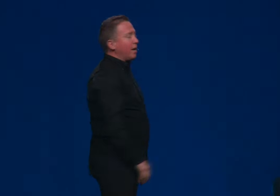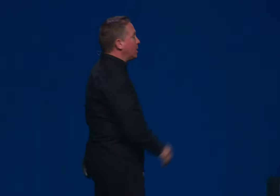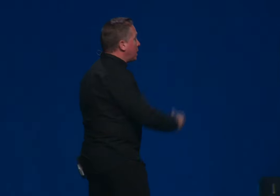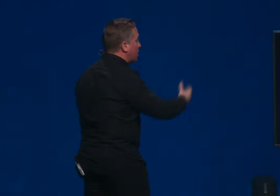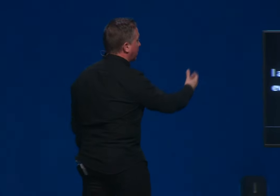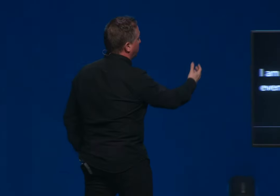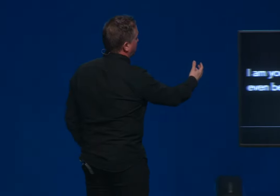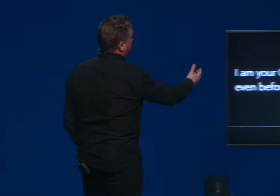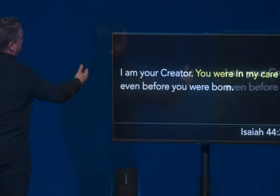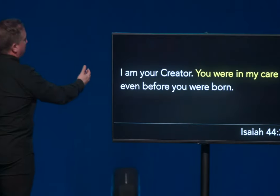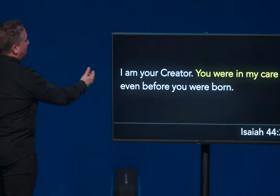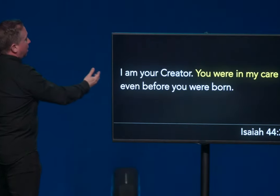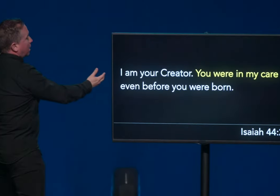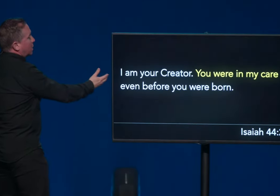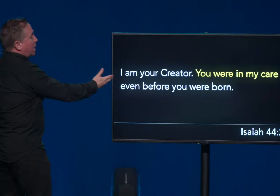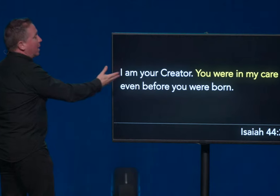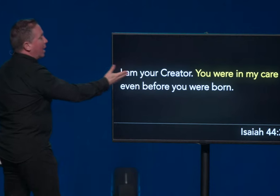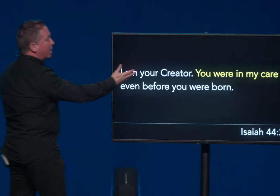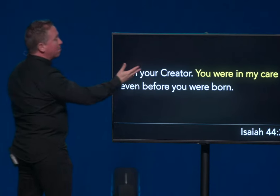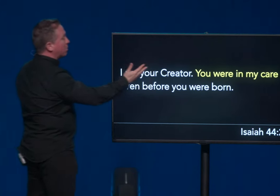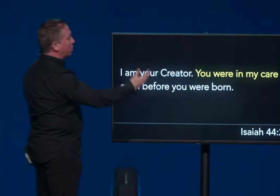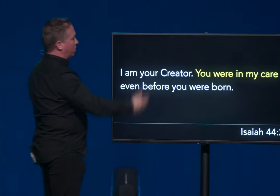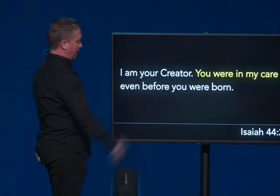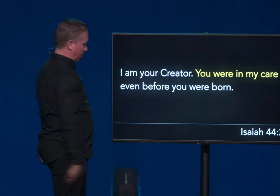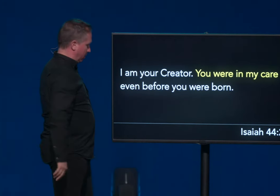And Isaiah records this God saying, I am your Creator.